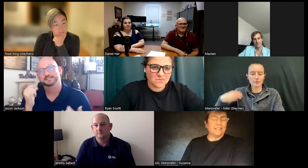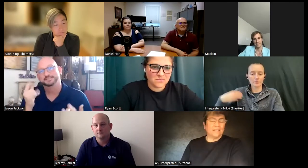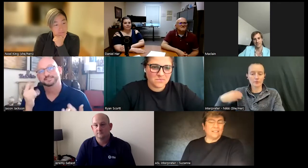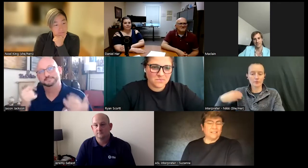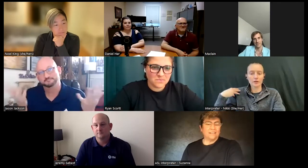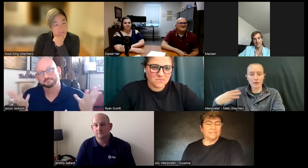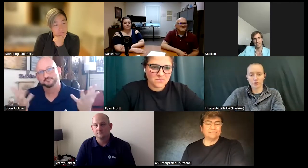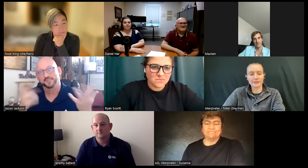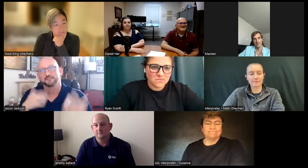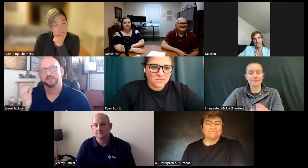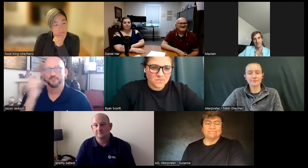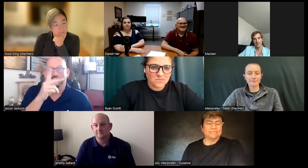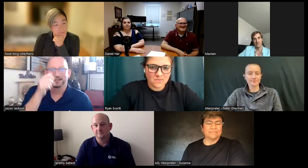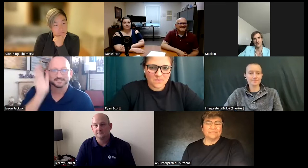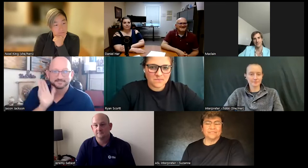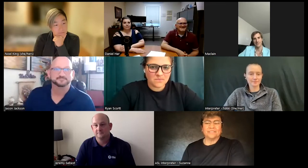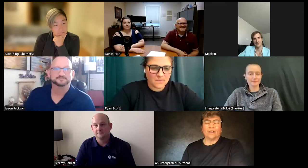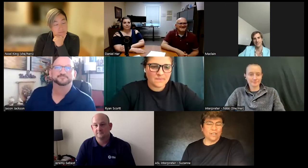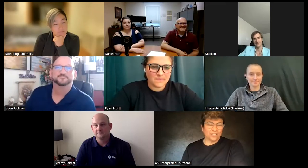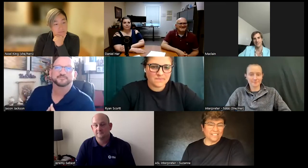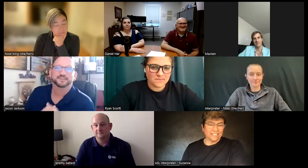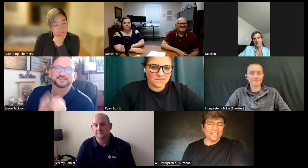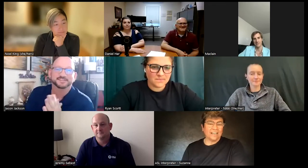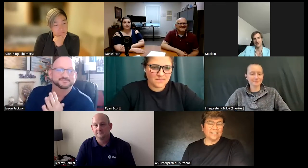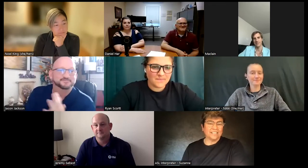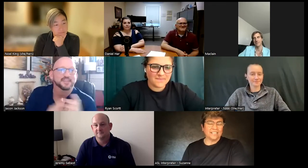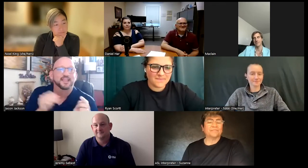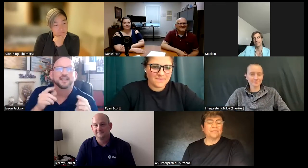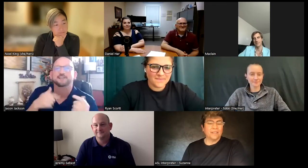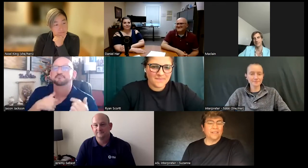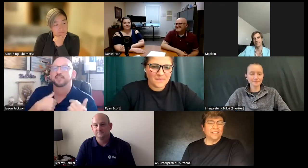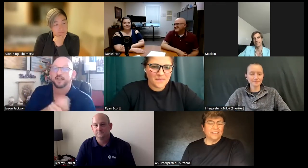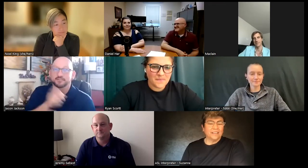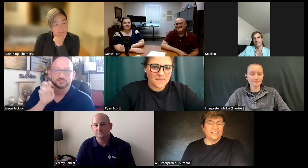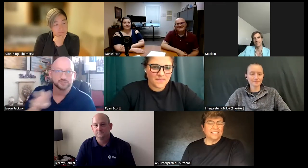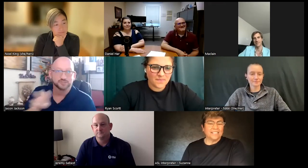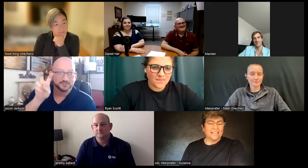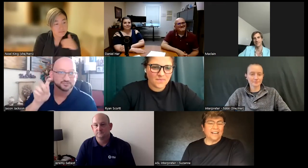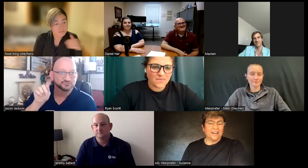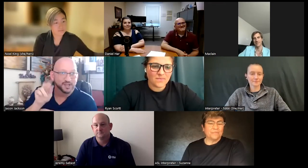in Washington and Washington State. Let's see